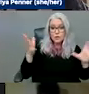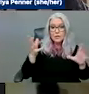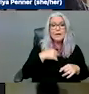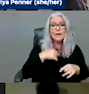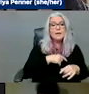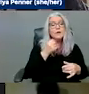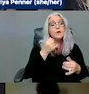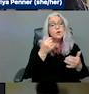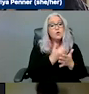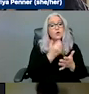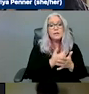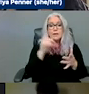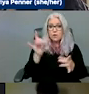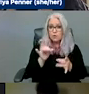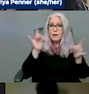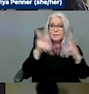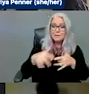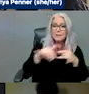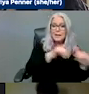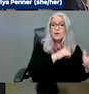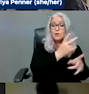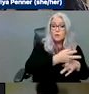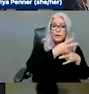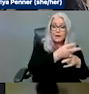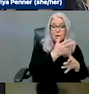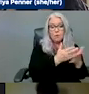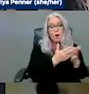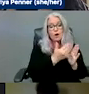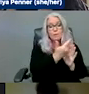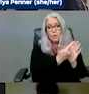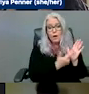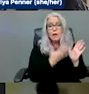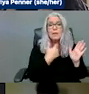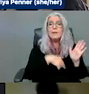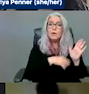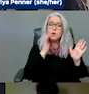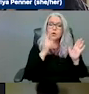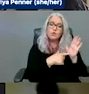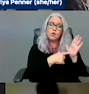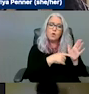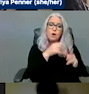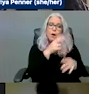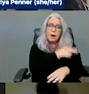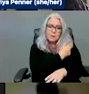year is the crisis of care section, identifying hospitals, health care systems cannot discriminate against